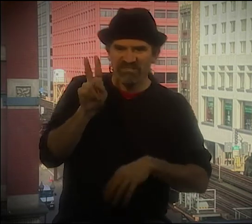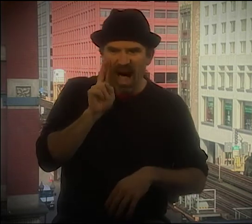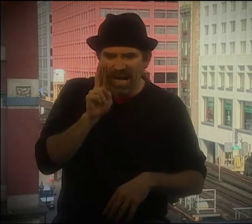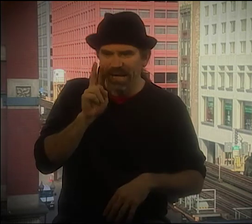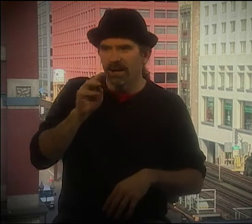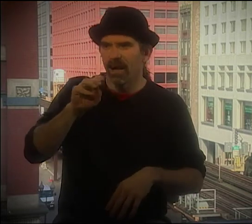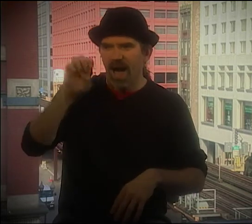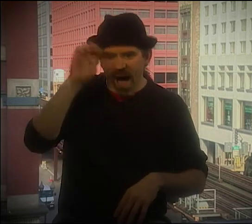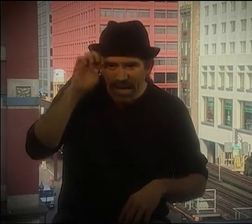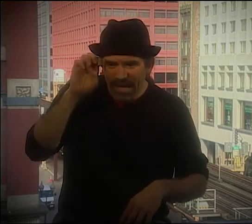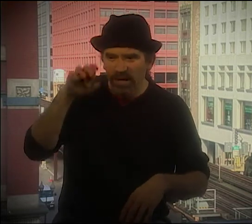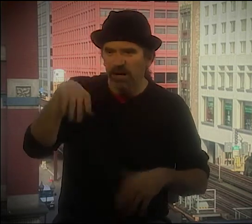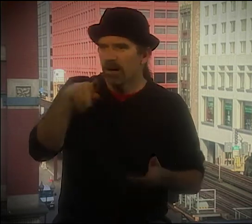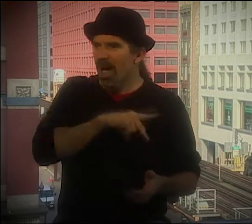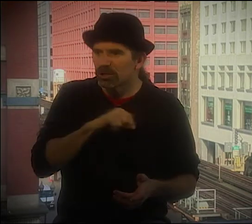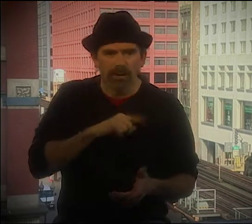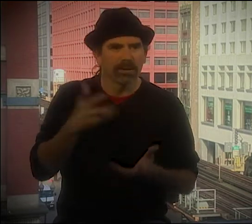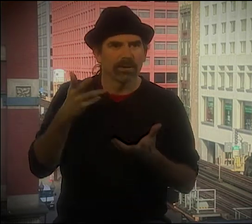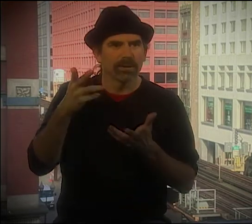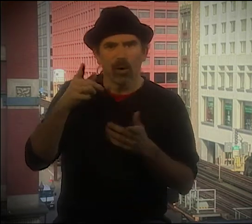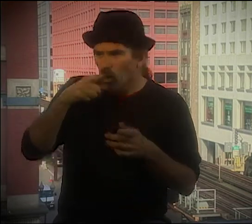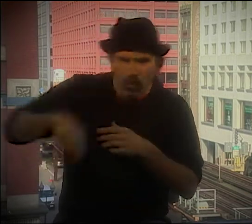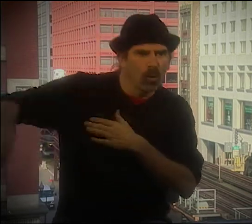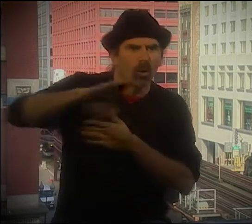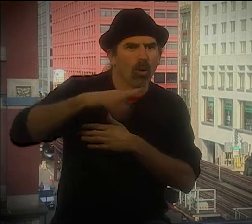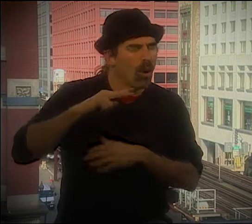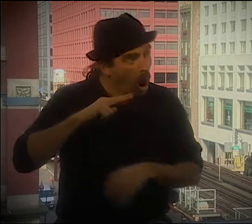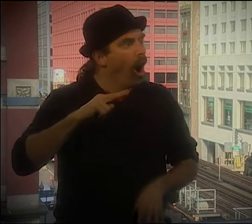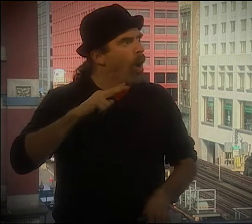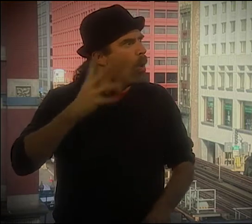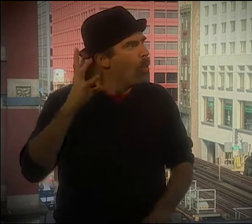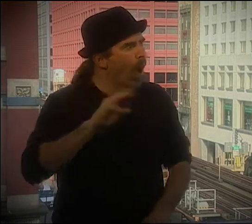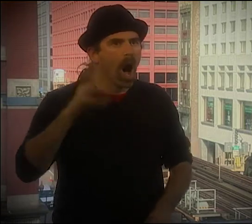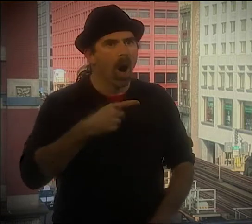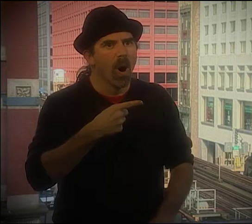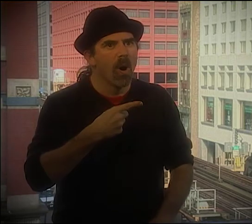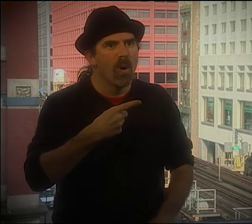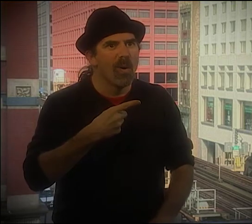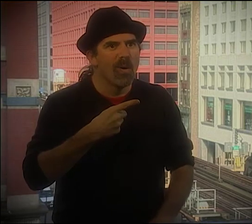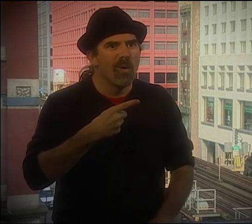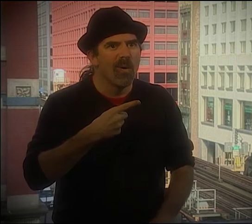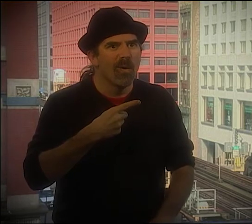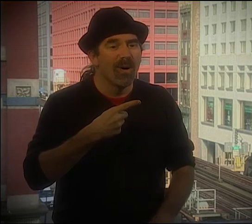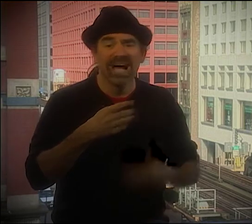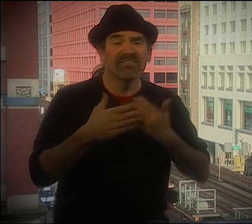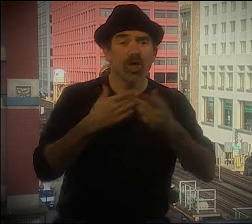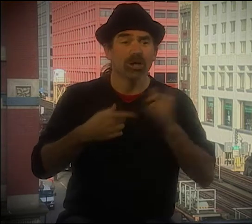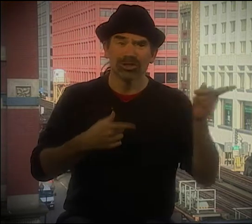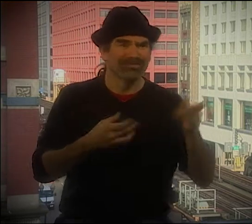WAS FASCINATING. AND I THINK THAT THAT PROBABLY INFLUENCED VALLI AND ELLA